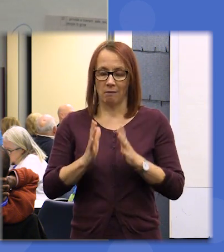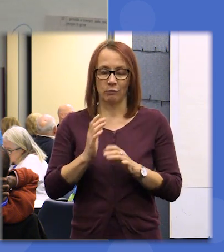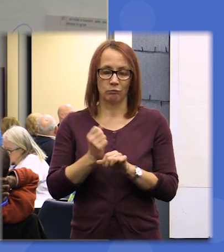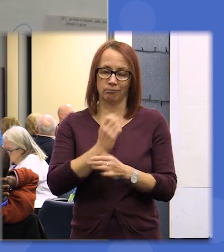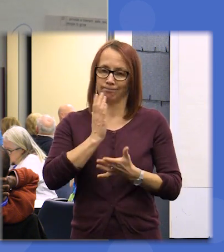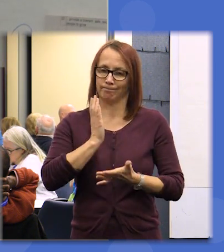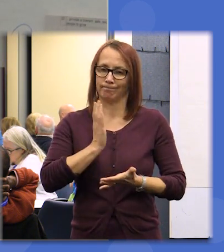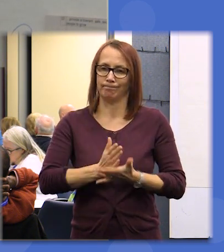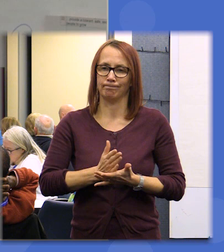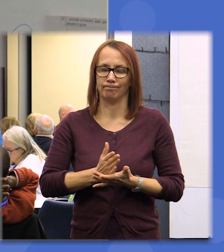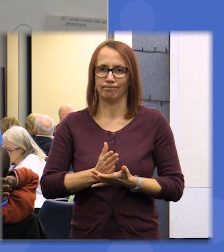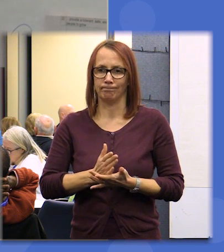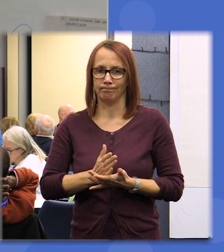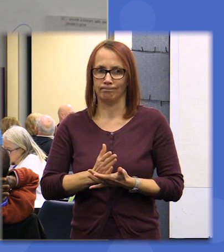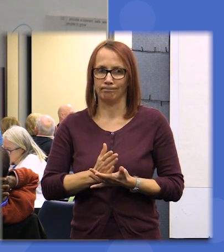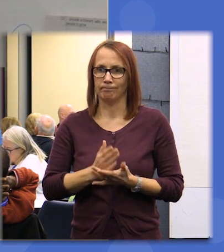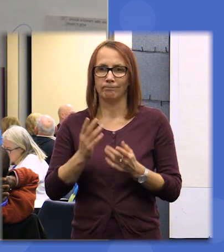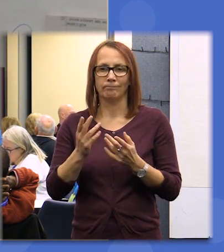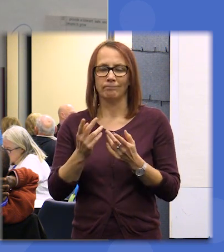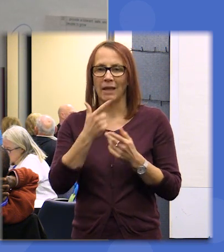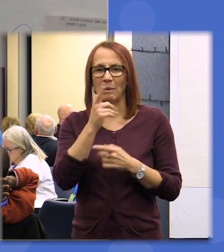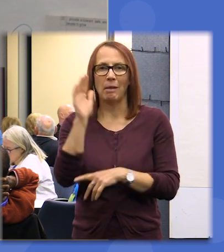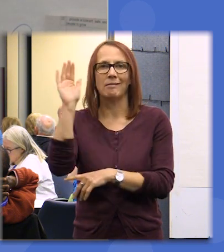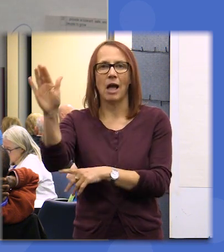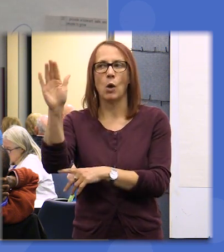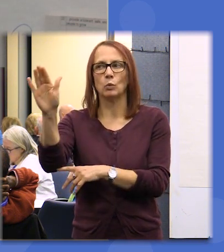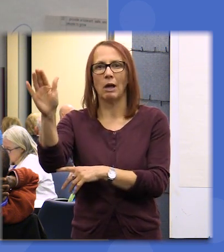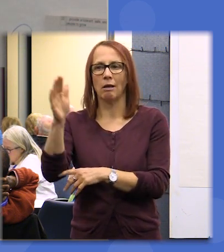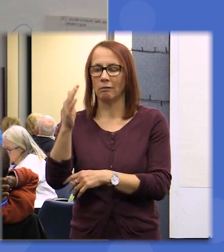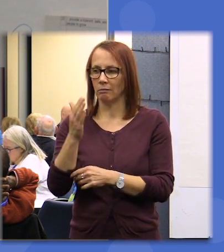everybody out with this room recognizes that it is possible to make real